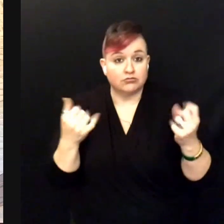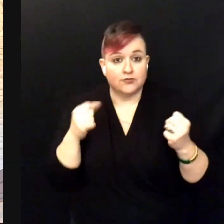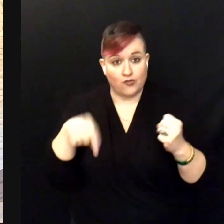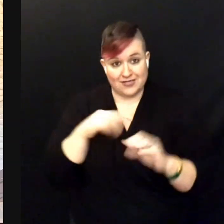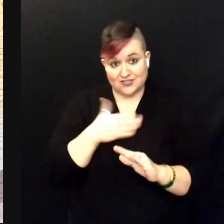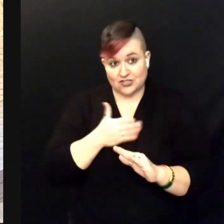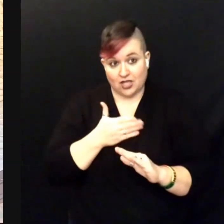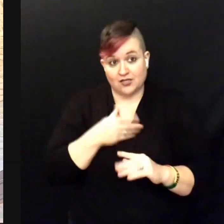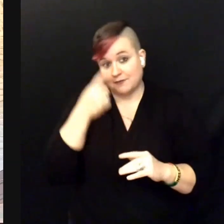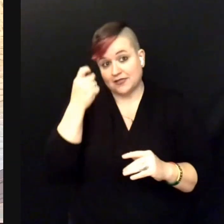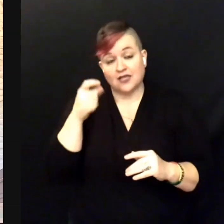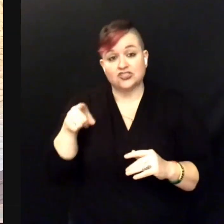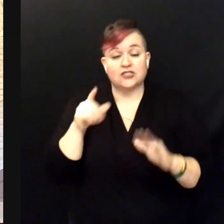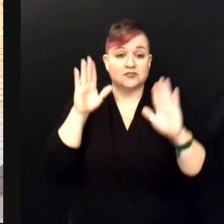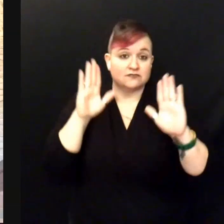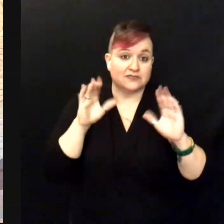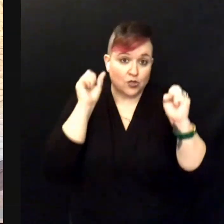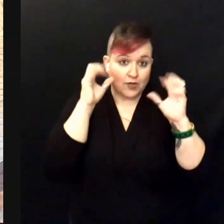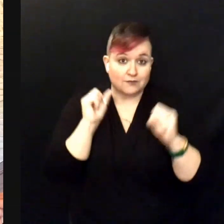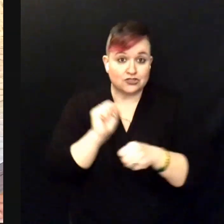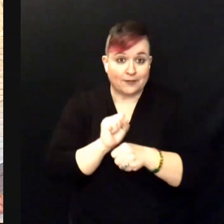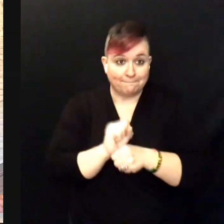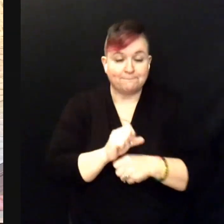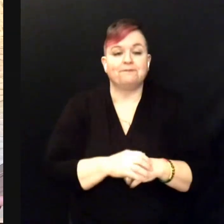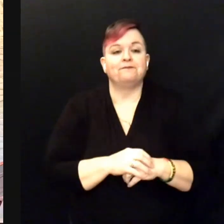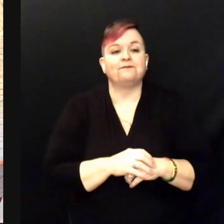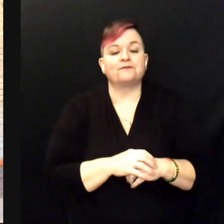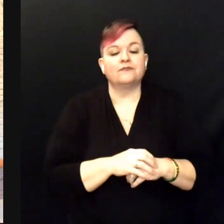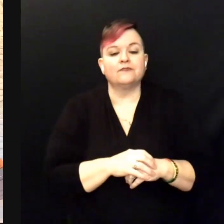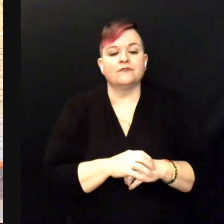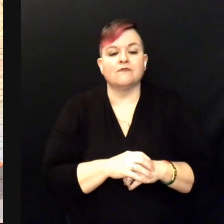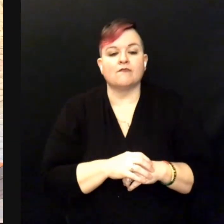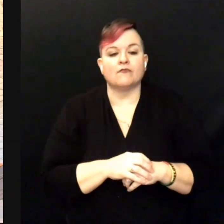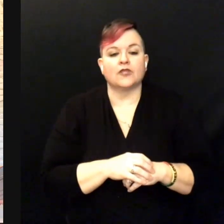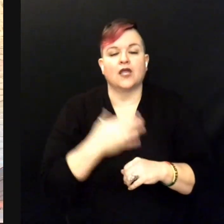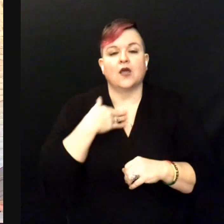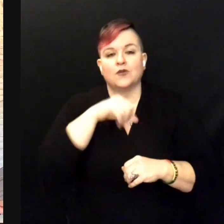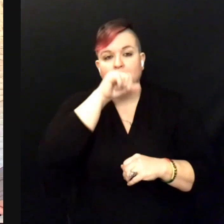because she does an incredible job and I would love to invite you to